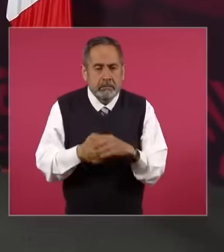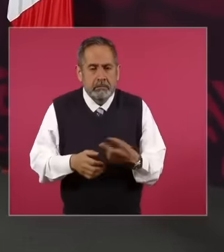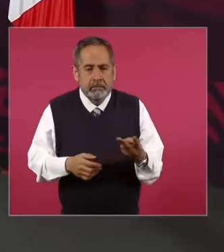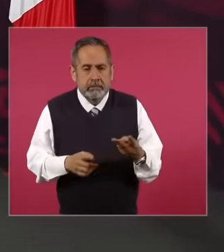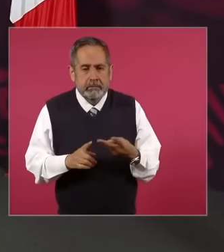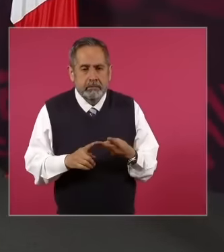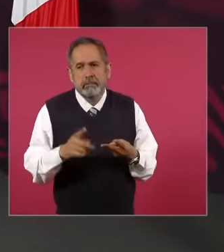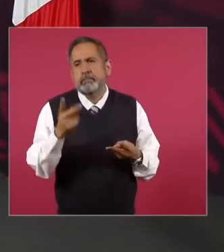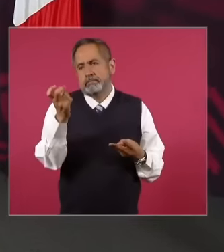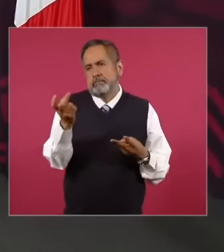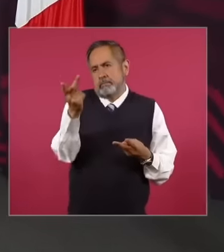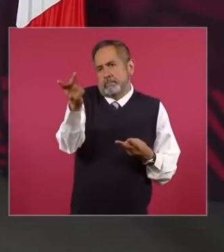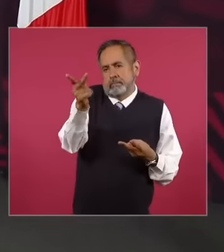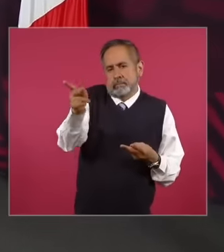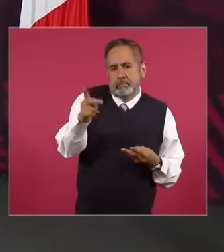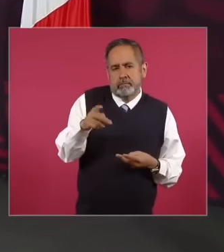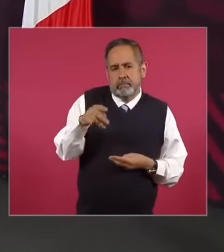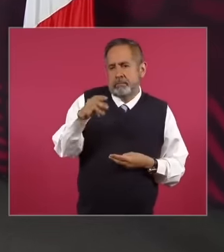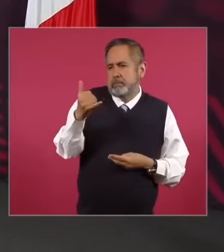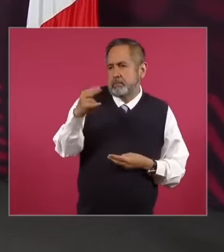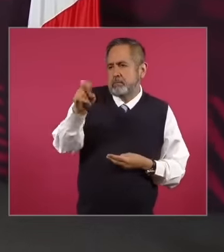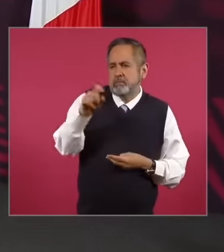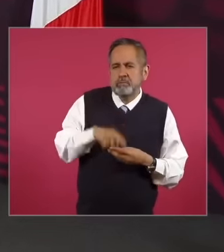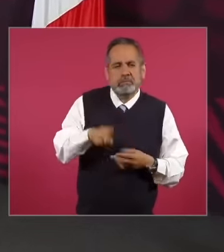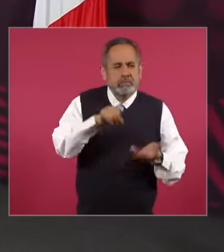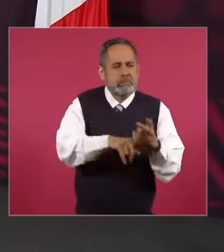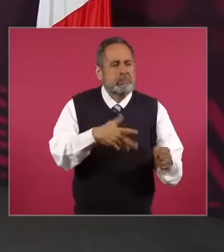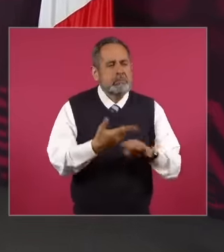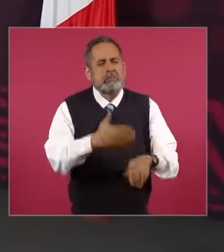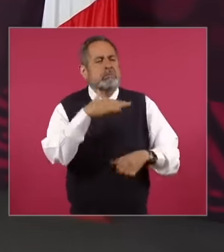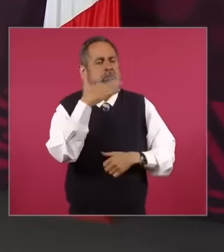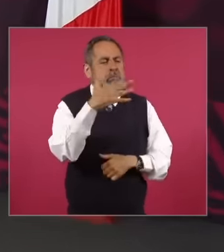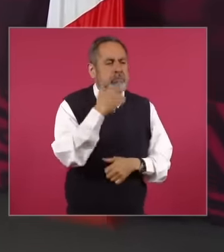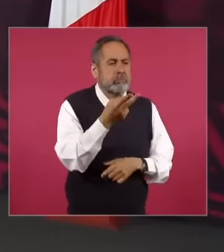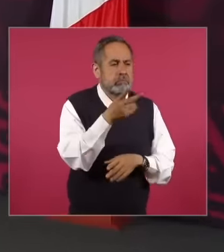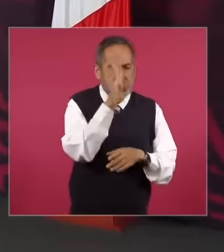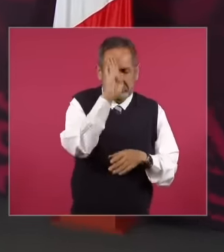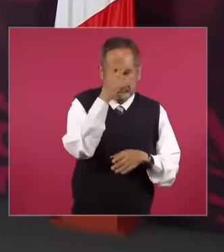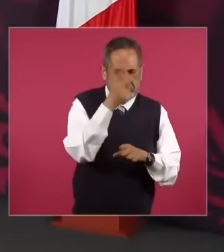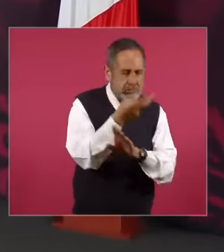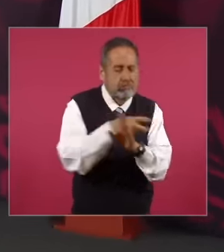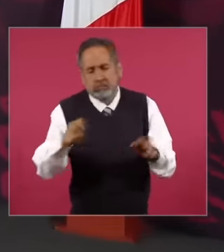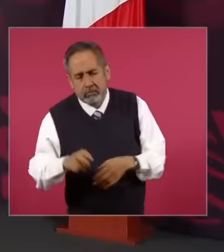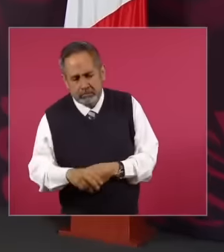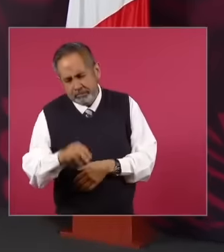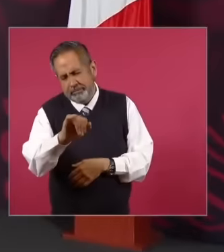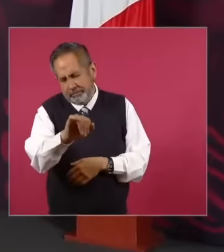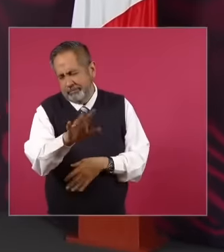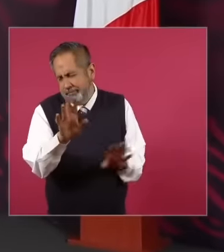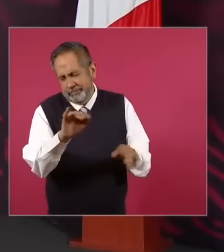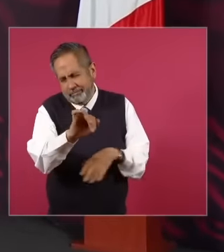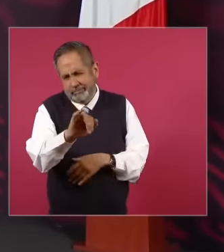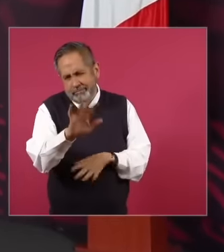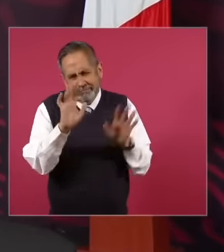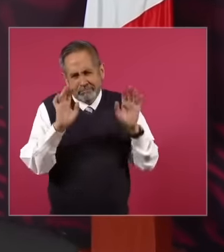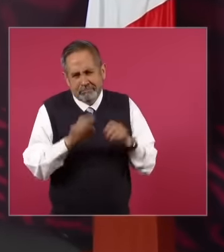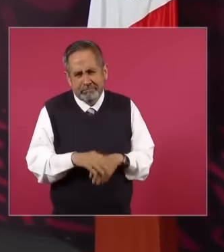if Miguel Ángel Junes Márquez considers him very corrupt then I could only tell him